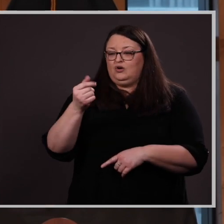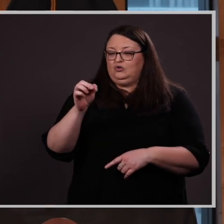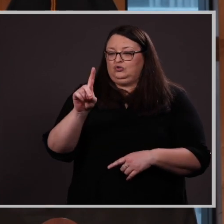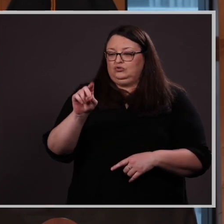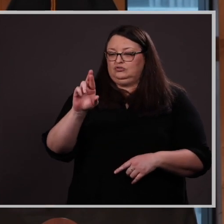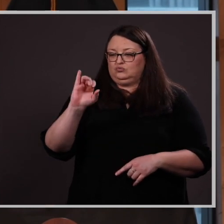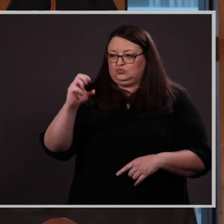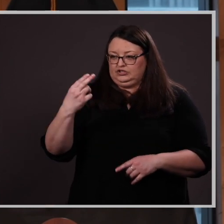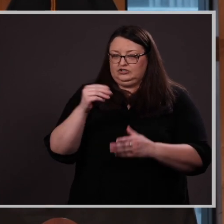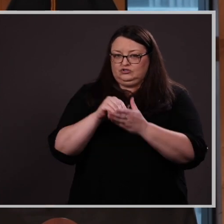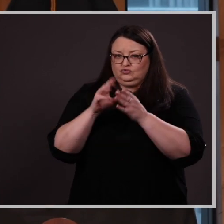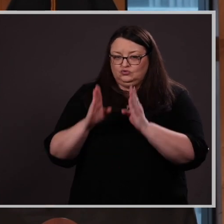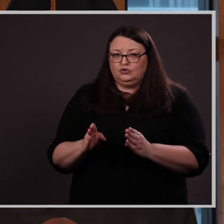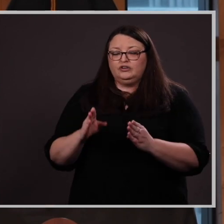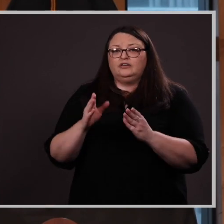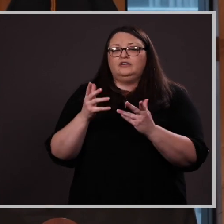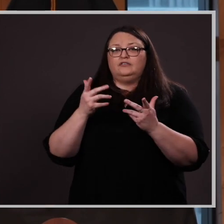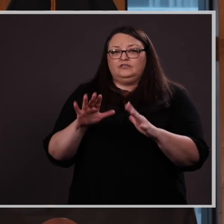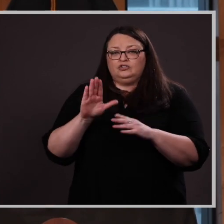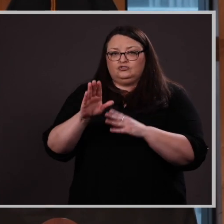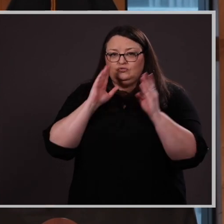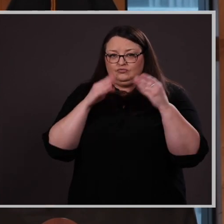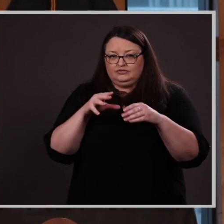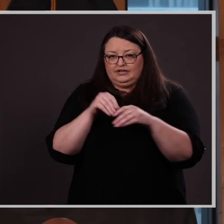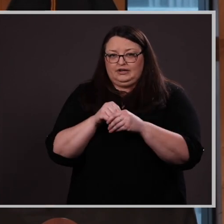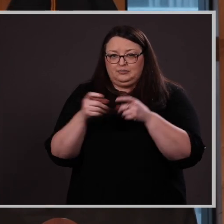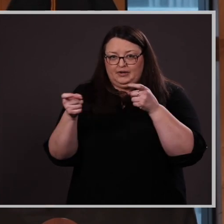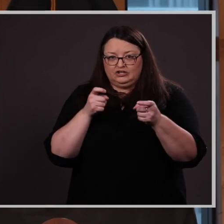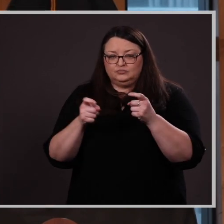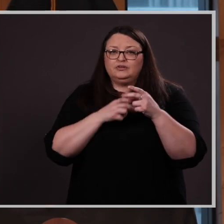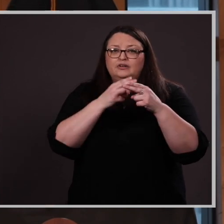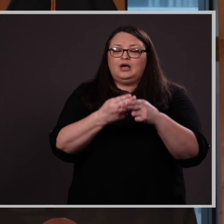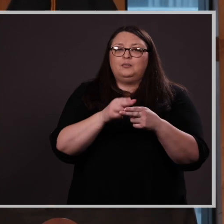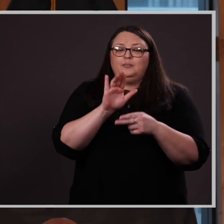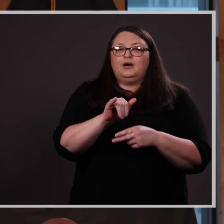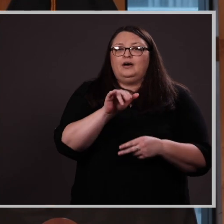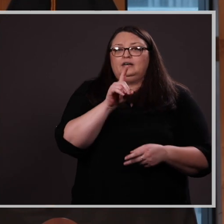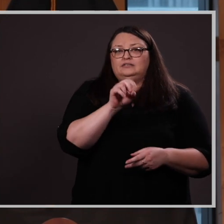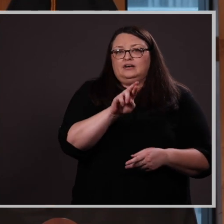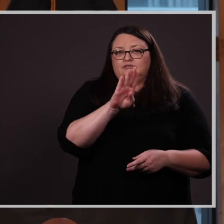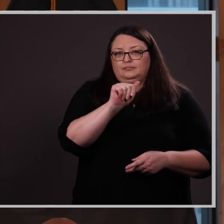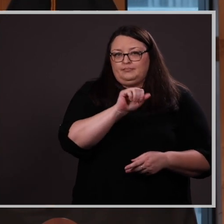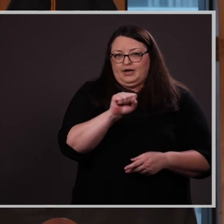her concentration in Management. She was nominated by Dr. Erin Bass who shared that Katie is